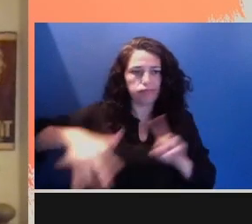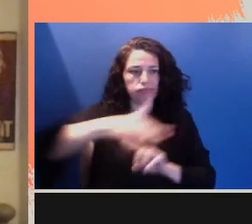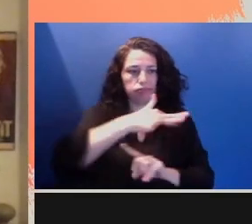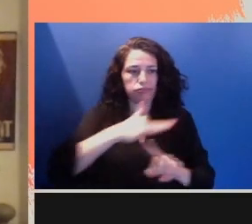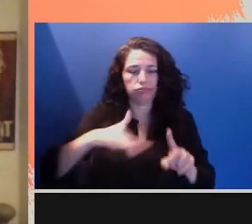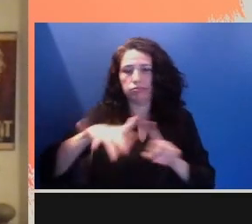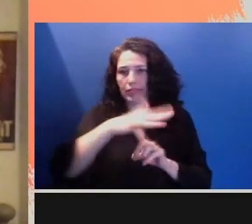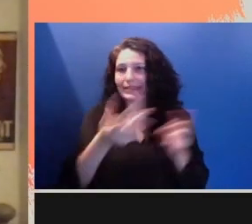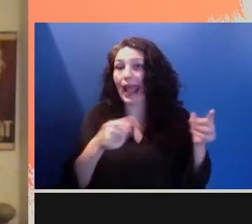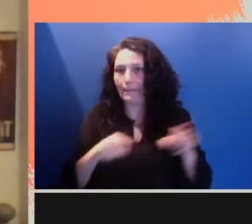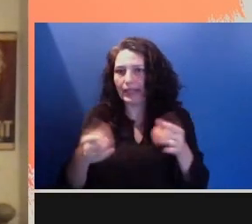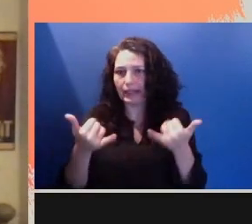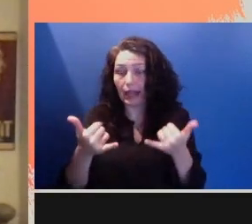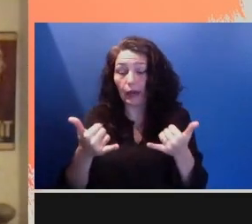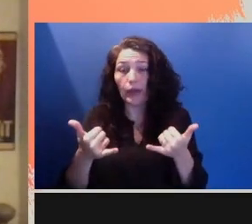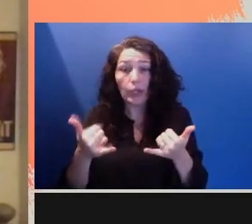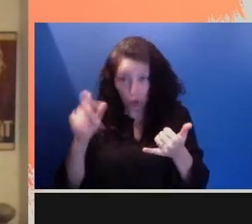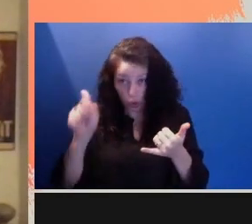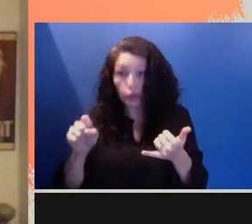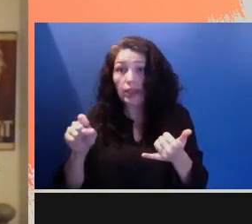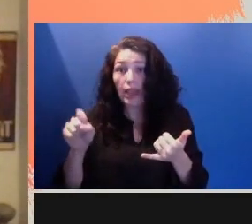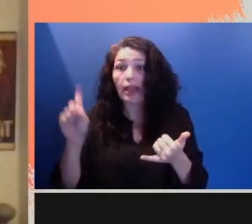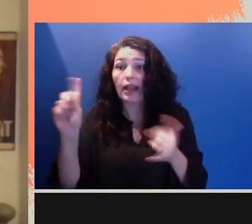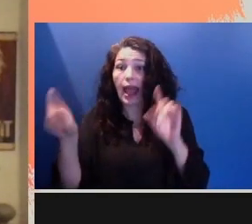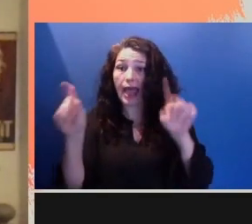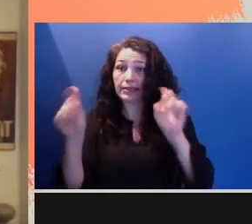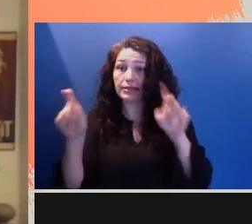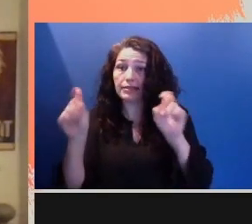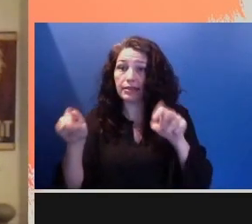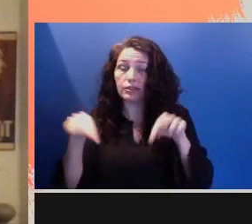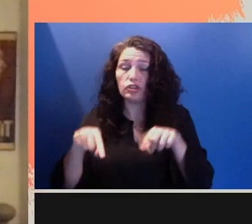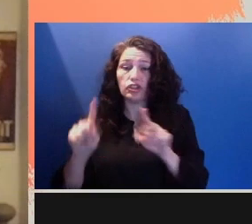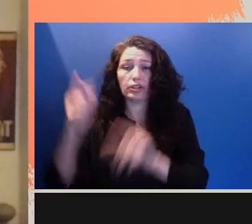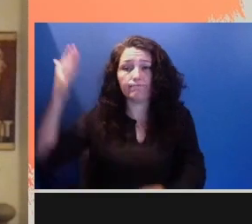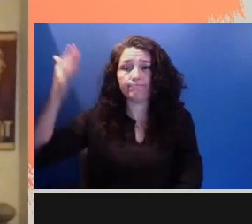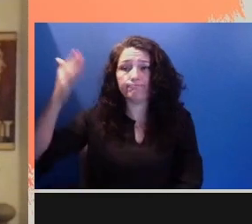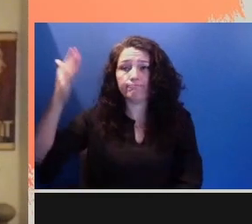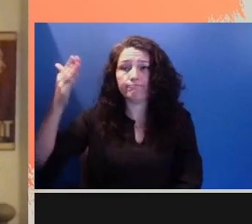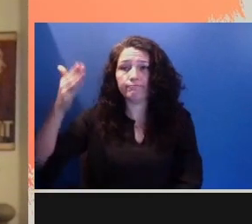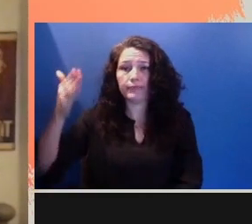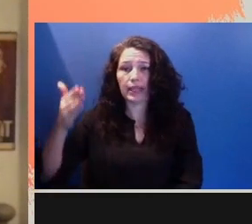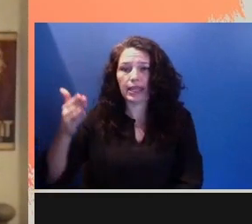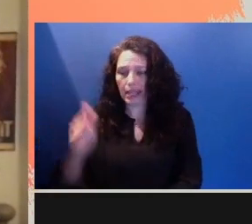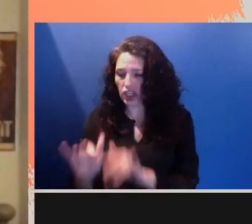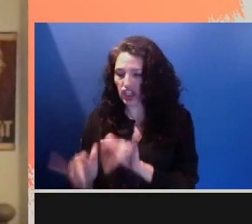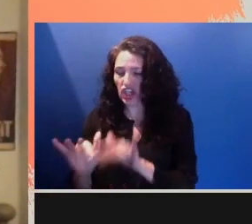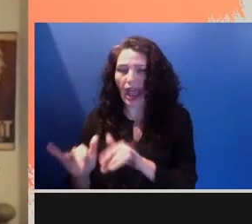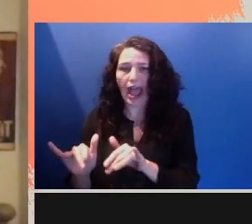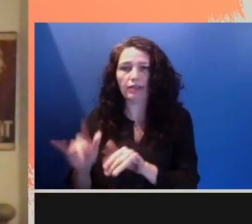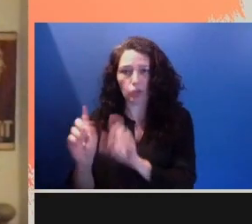Please note that you can ask questions throughout her keynote in your chat. We'll be gathering those questions,